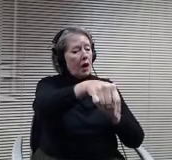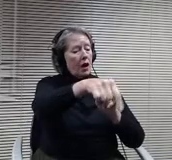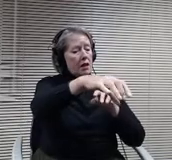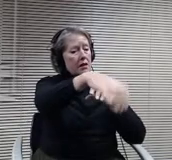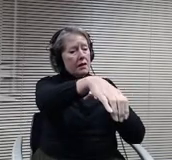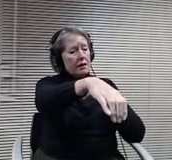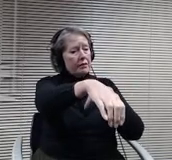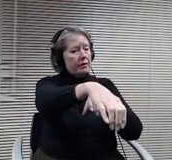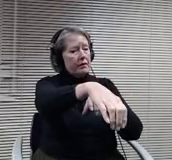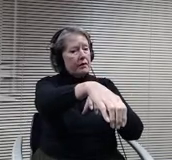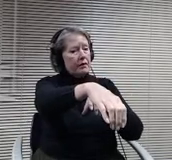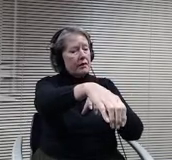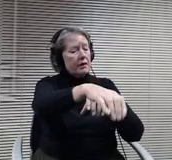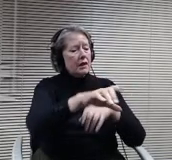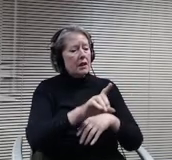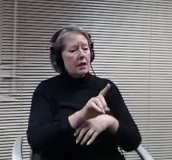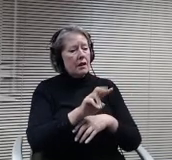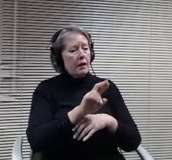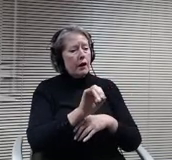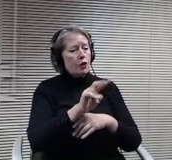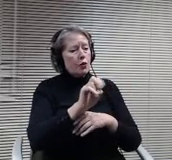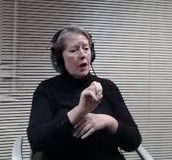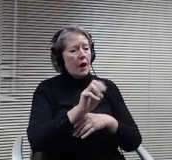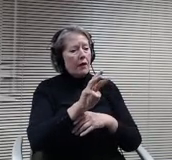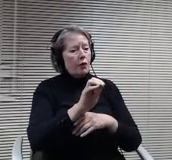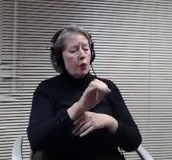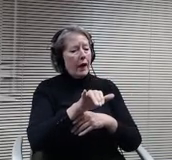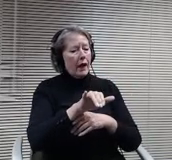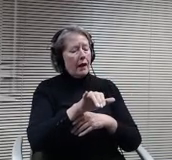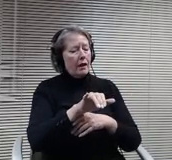Essentially, the South side of the high school and between